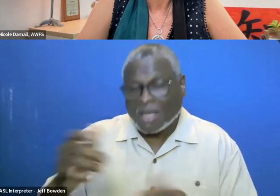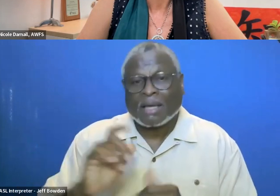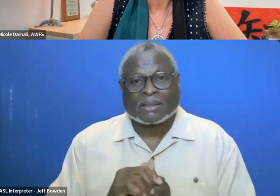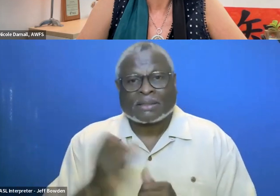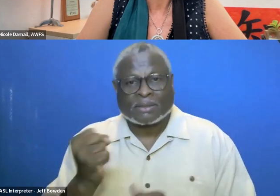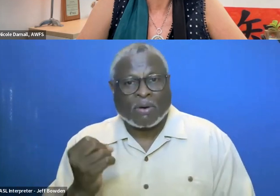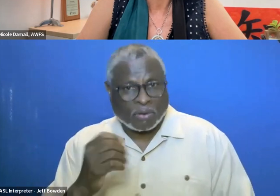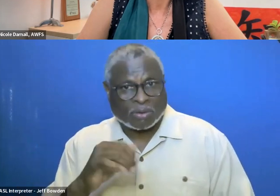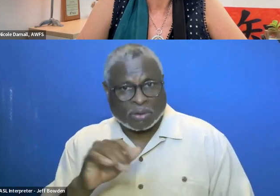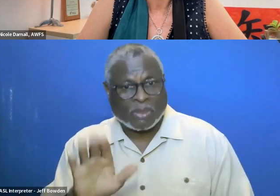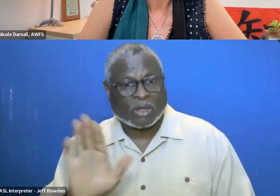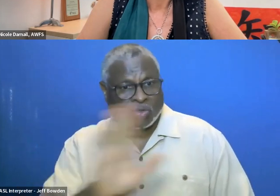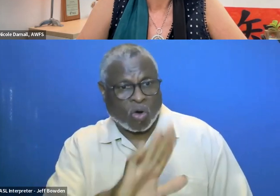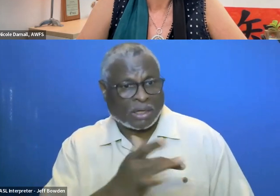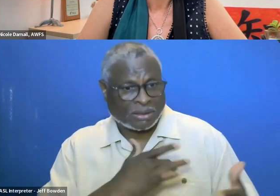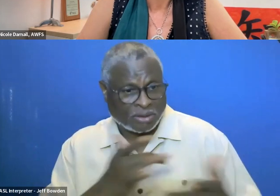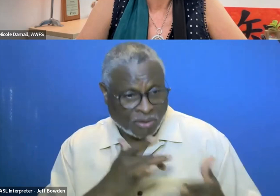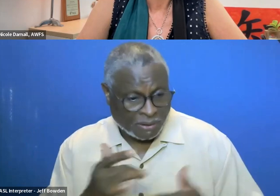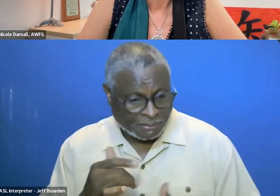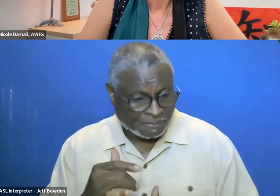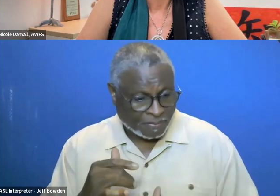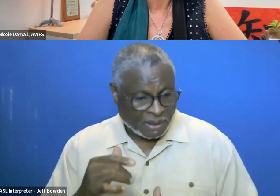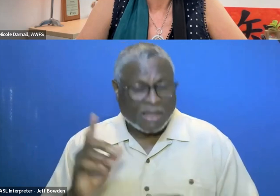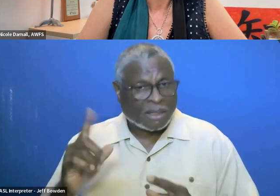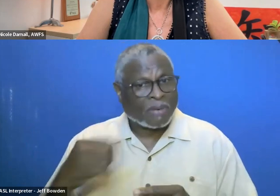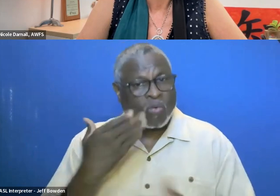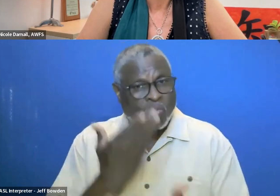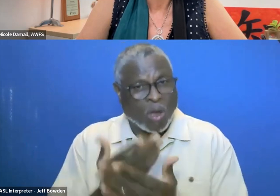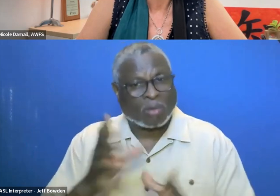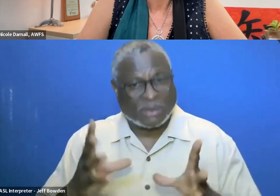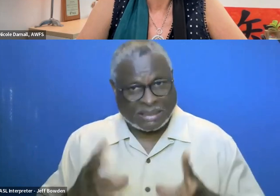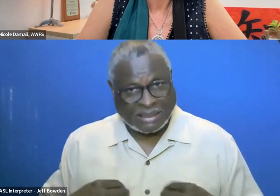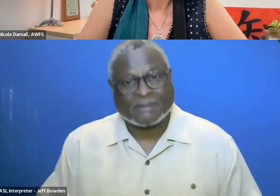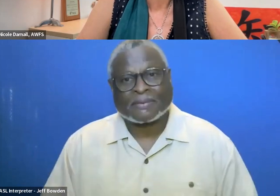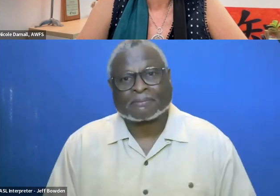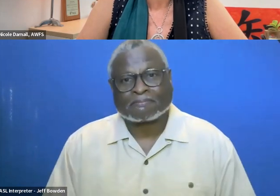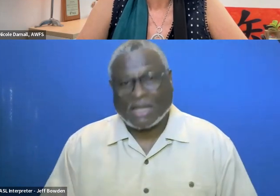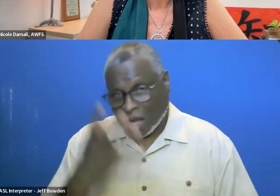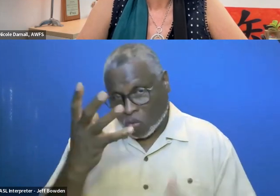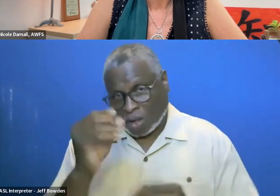So your concerns have been well received. And so I just want to put that out there.